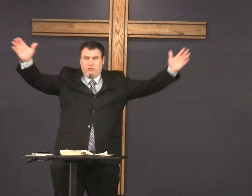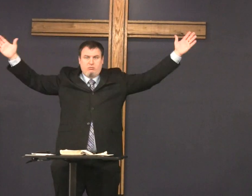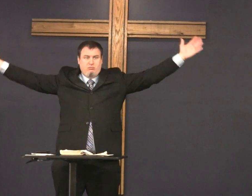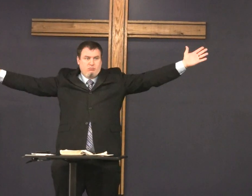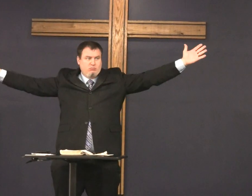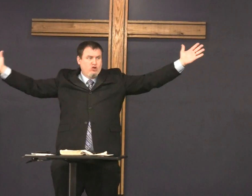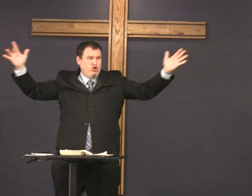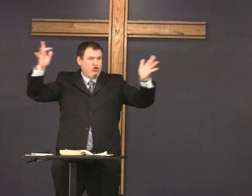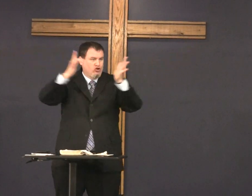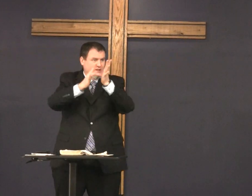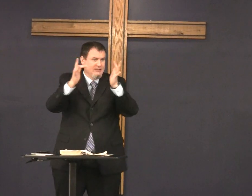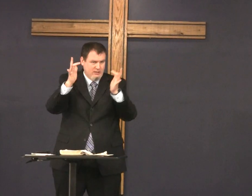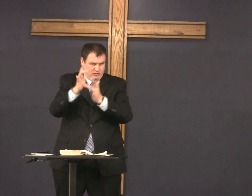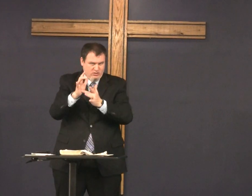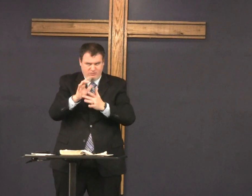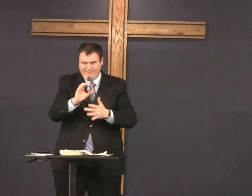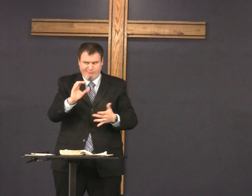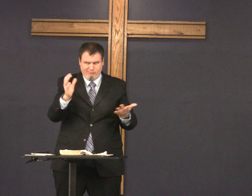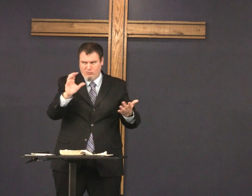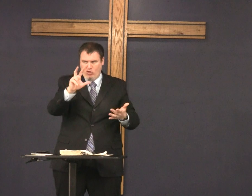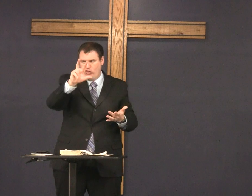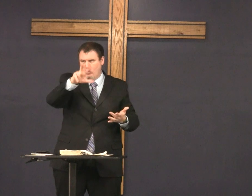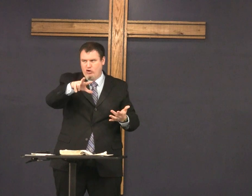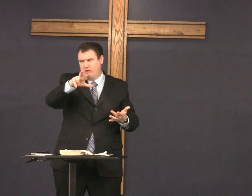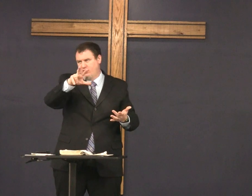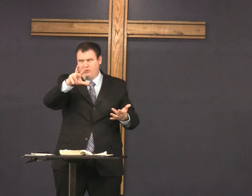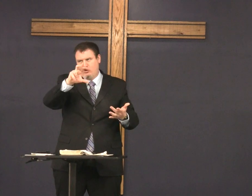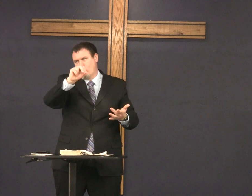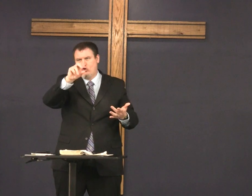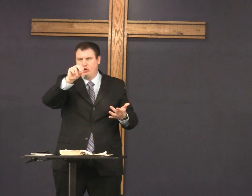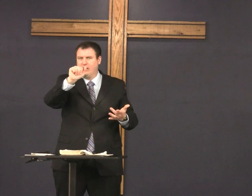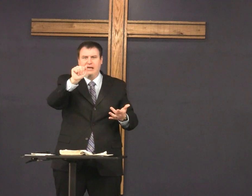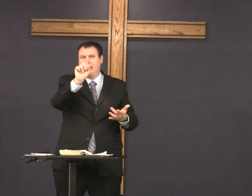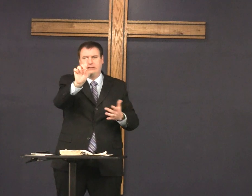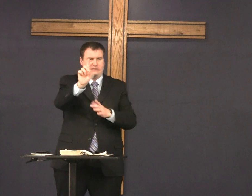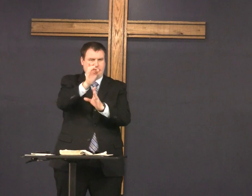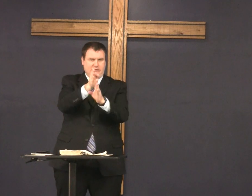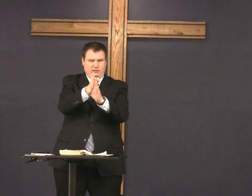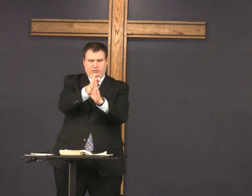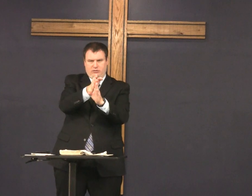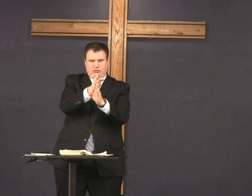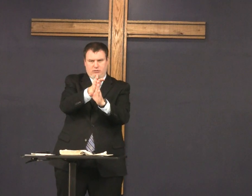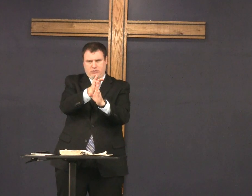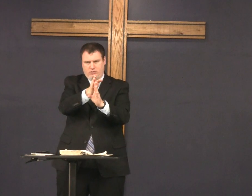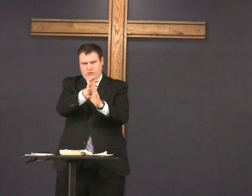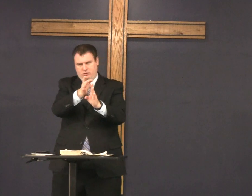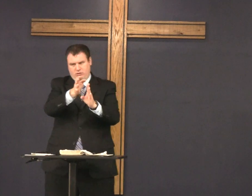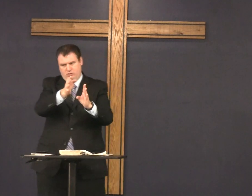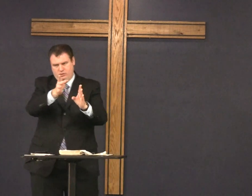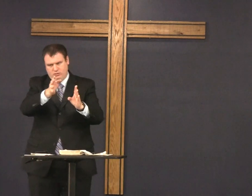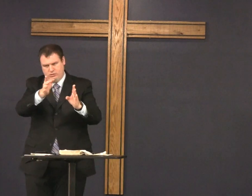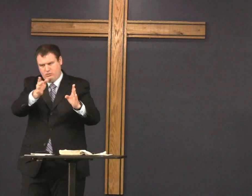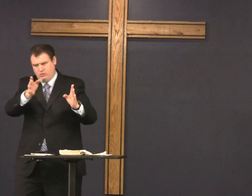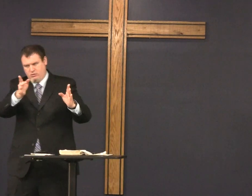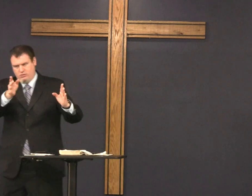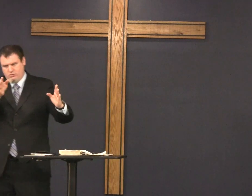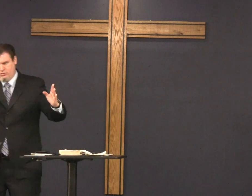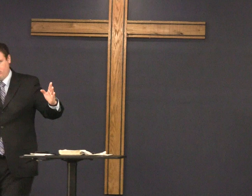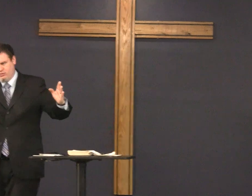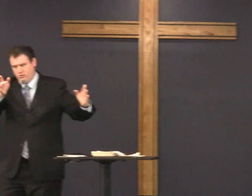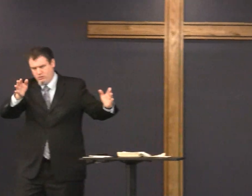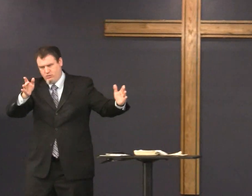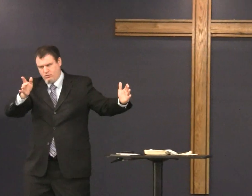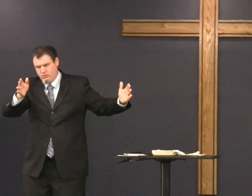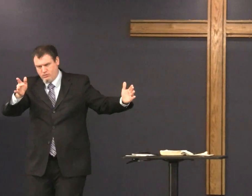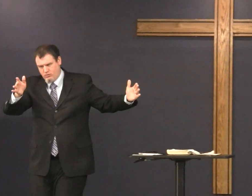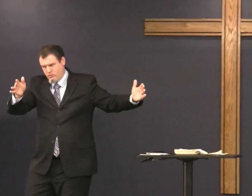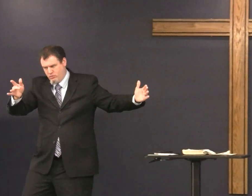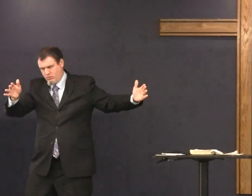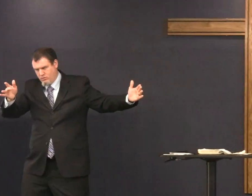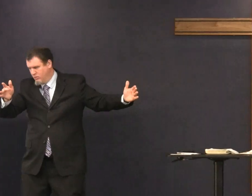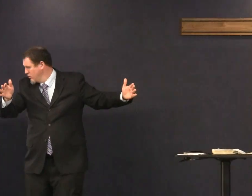you had the cross here with Jesus on it around 30 A.D and then from this point on